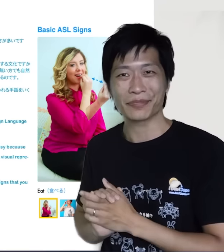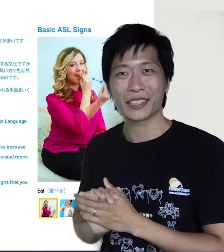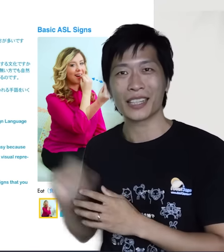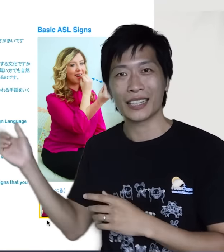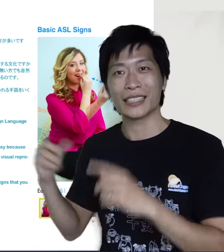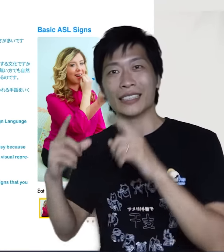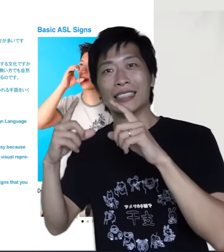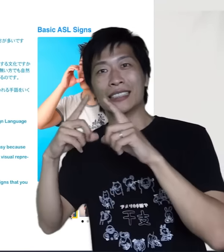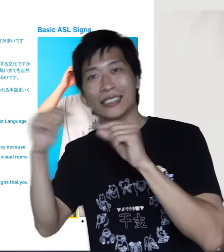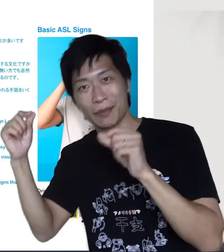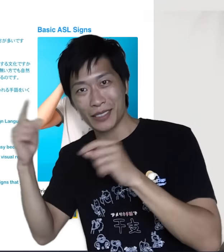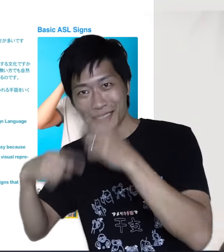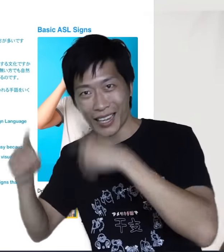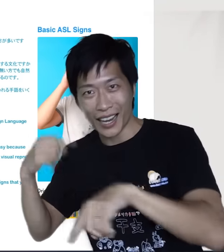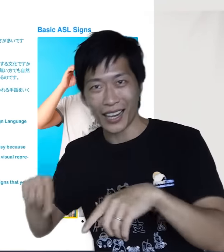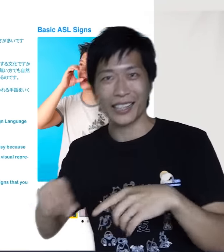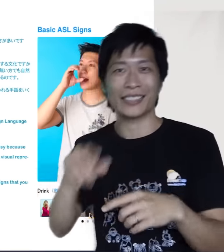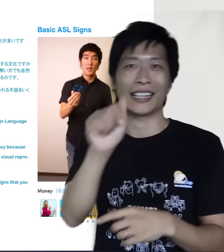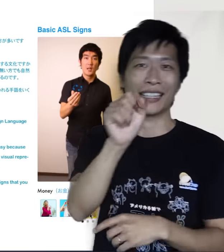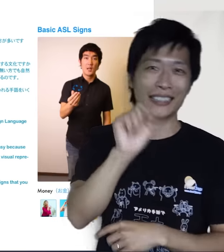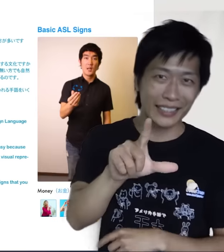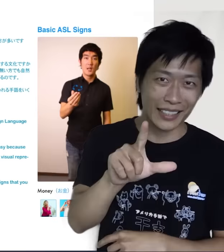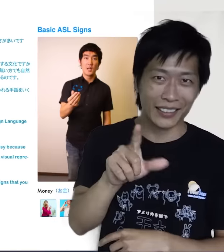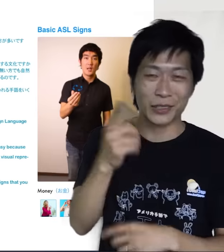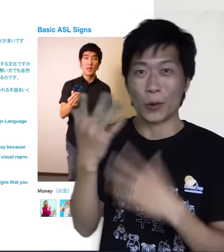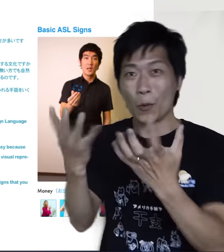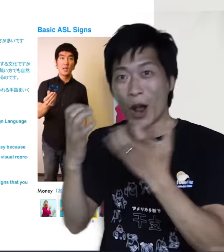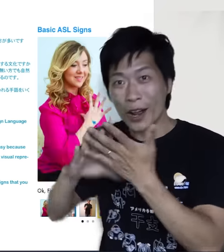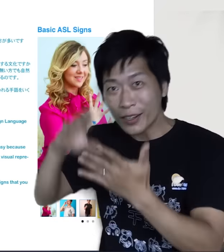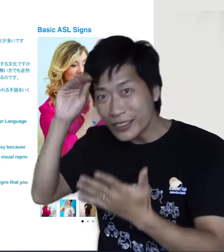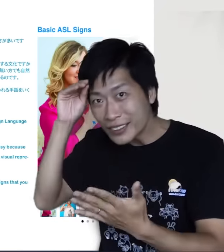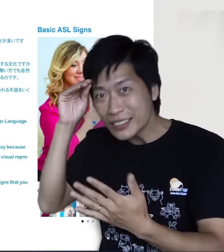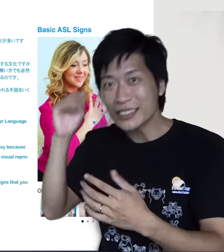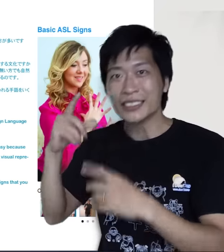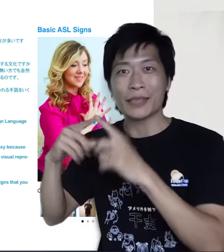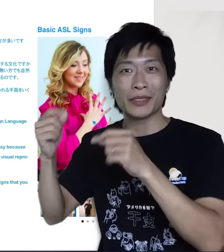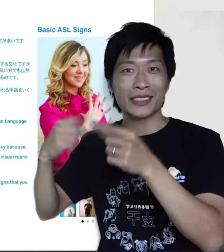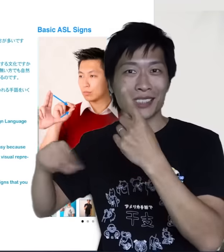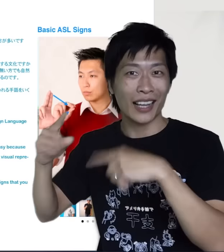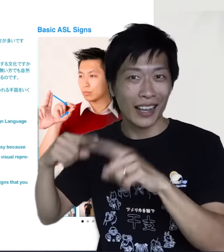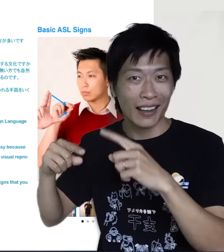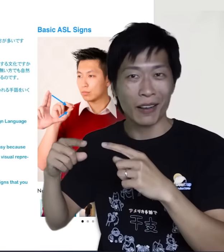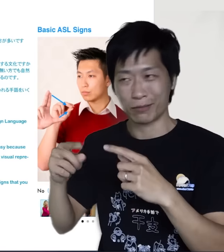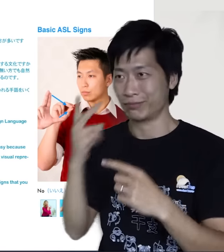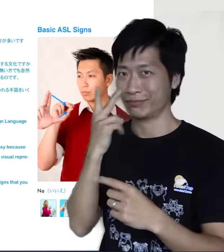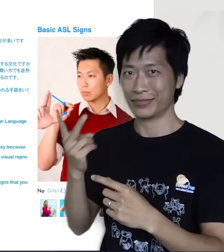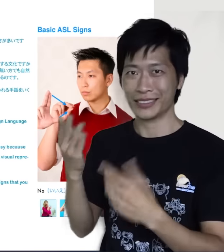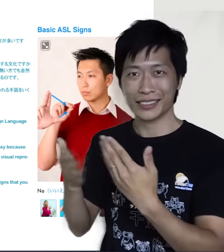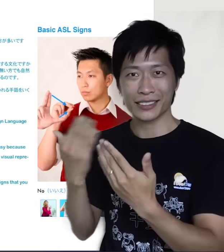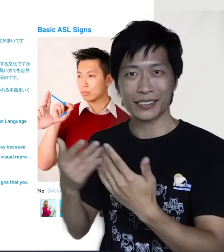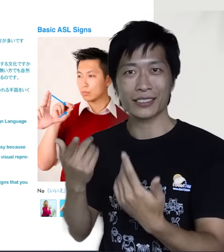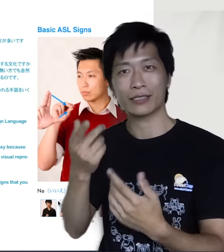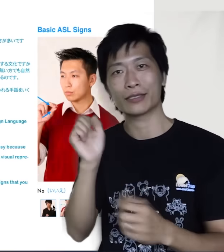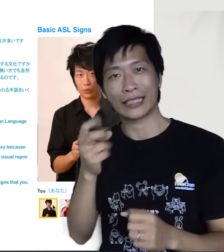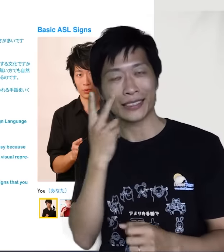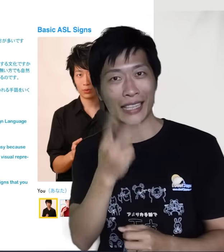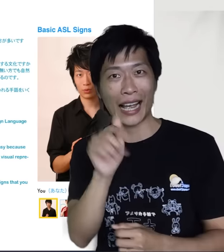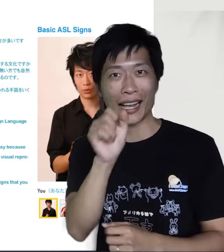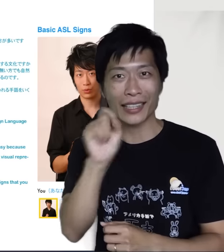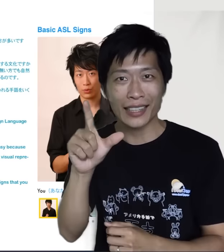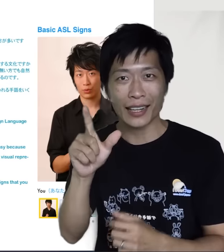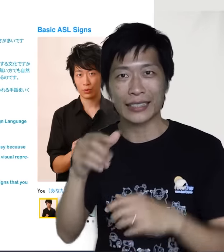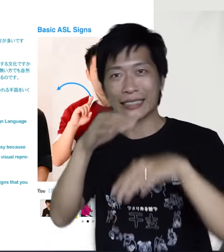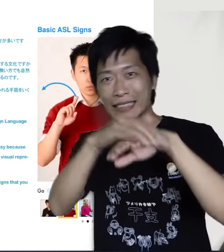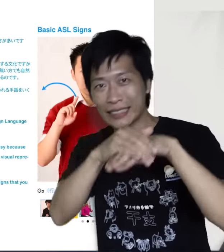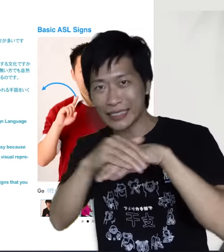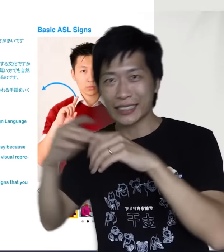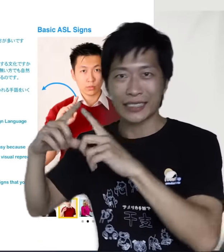Learn Japanese Sign Language and ASL. 手話とアメリカ手話も同時にを勉強できます。